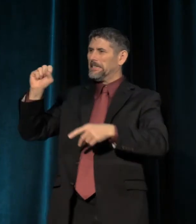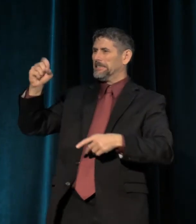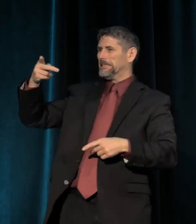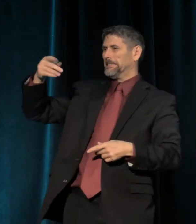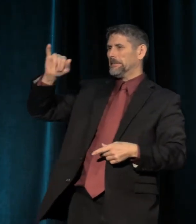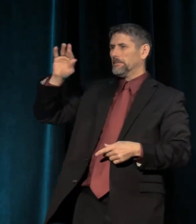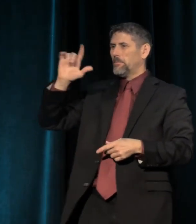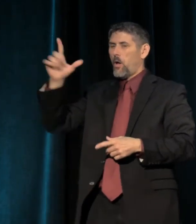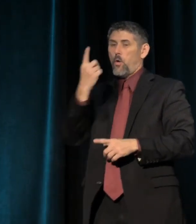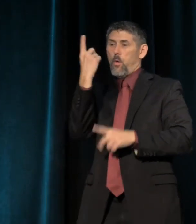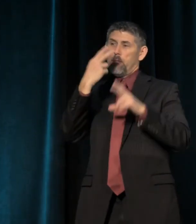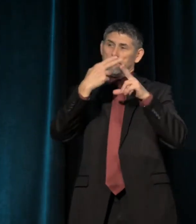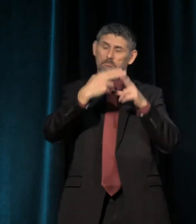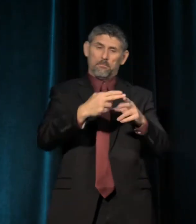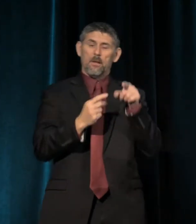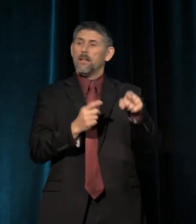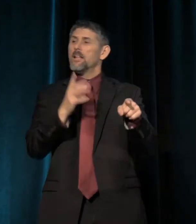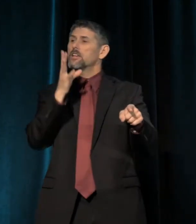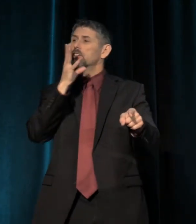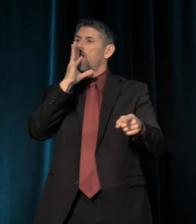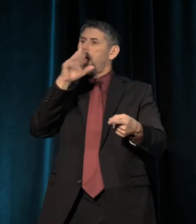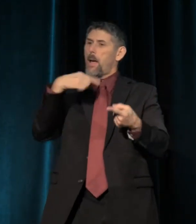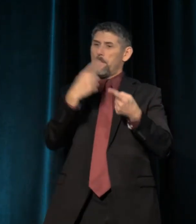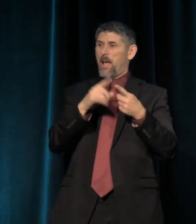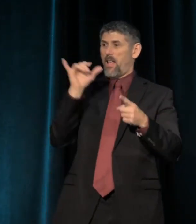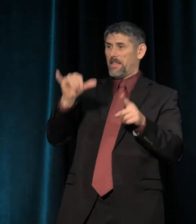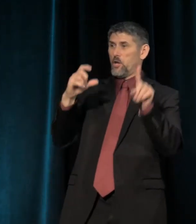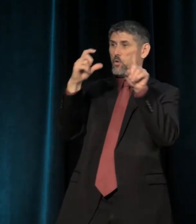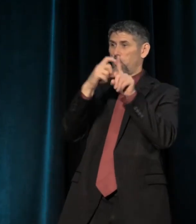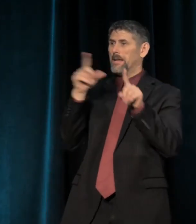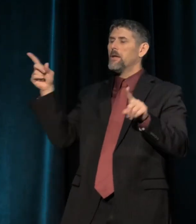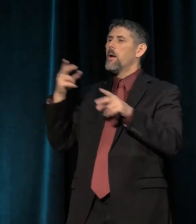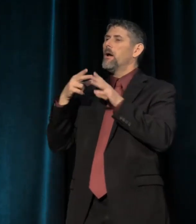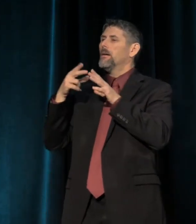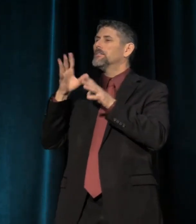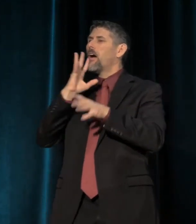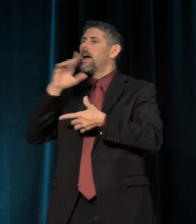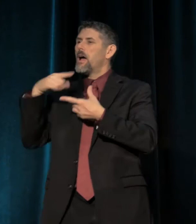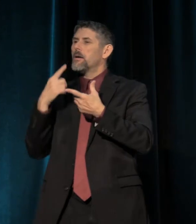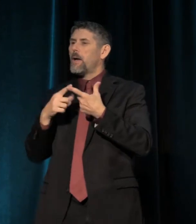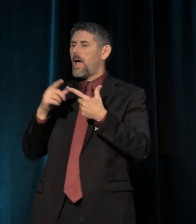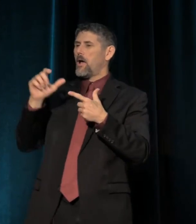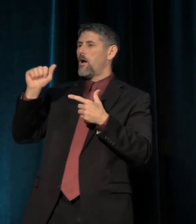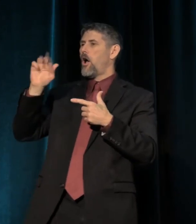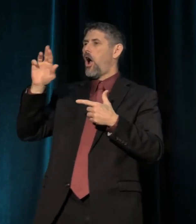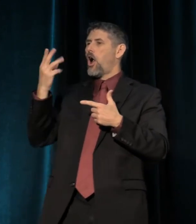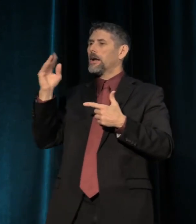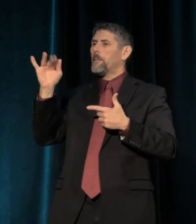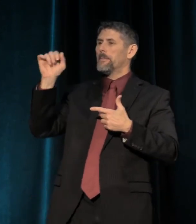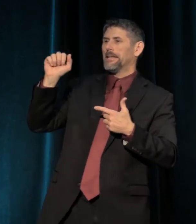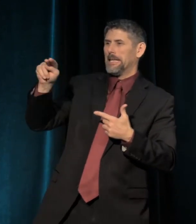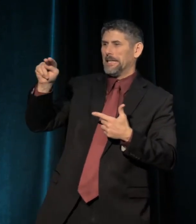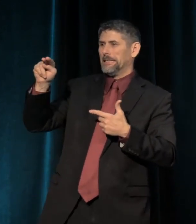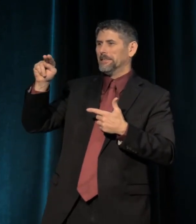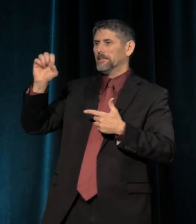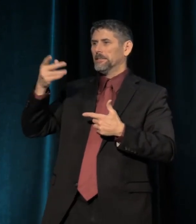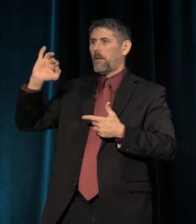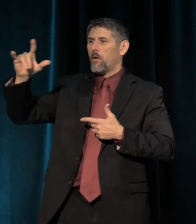referred to what they were talking about in these words. He was referring to the Archimedean spiral. He said, "Because, from a starting point,